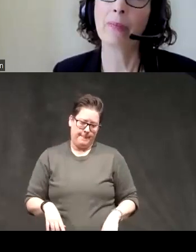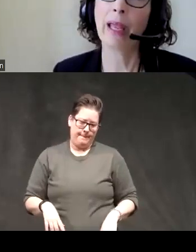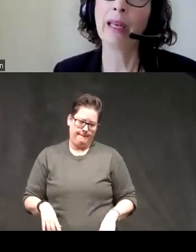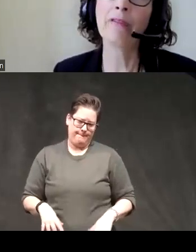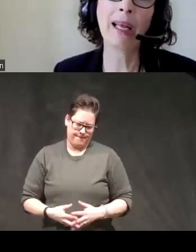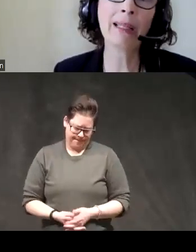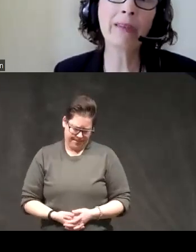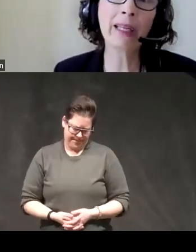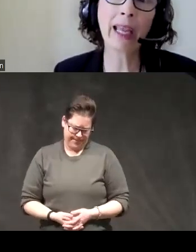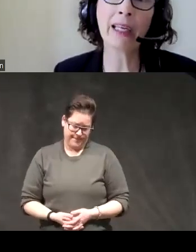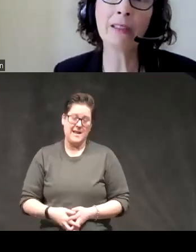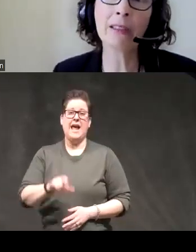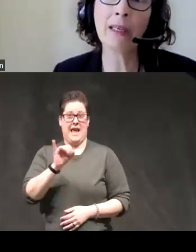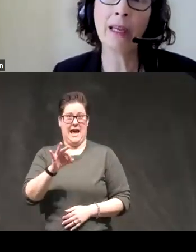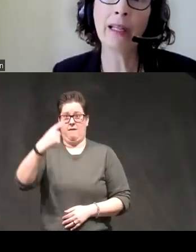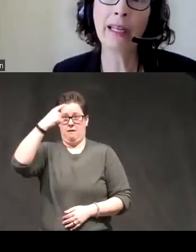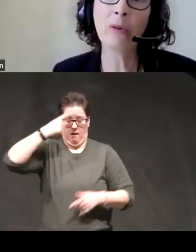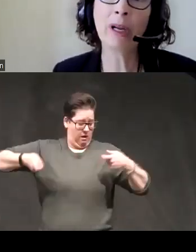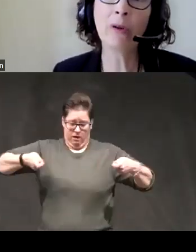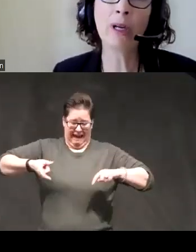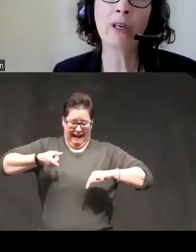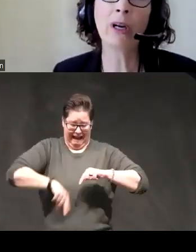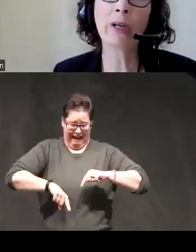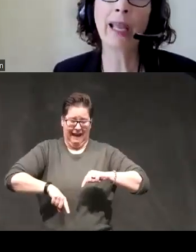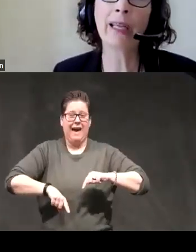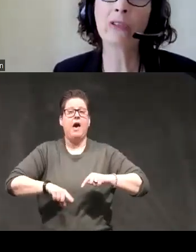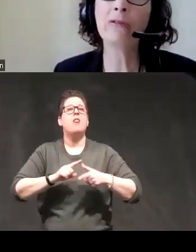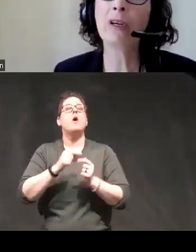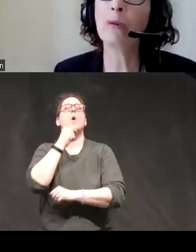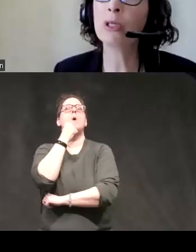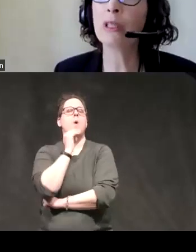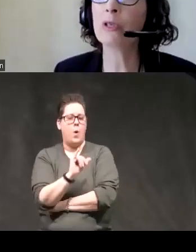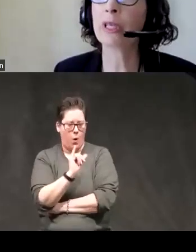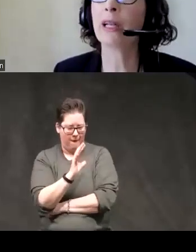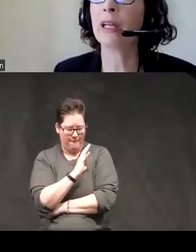and if that's the case then you might wonder okay so far most of those scale